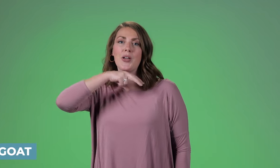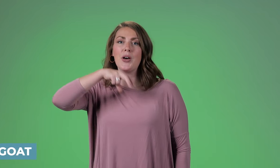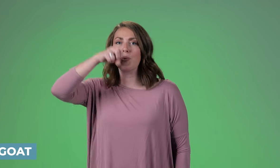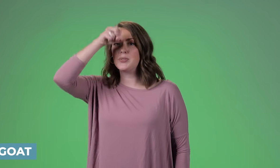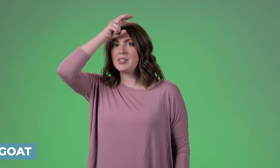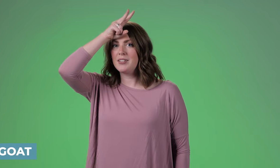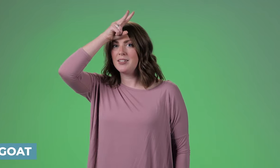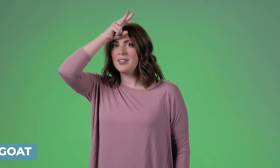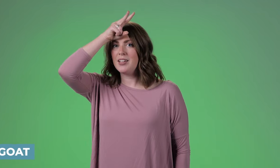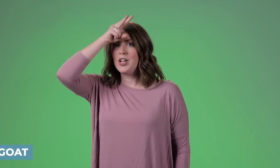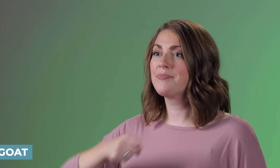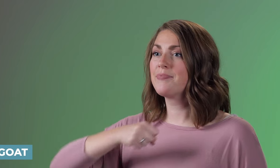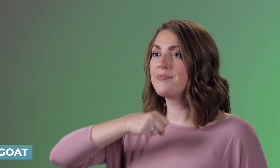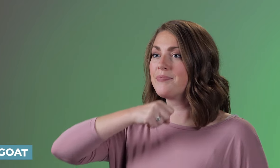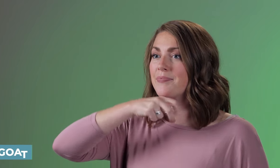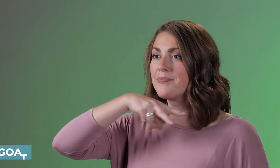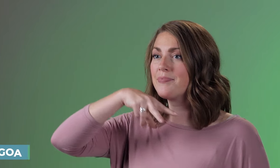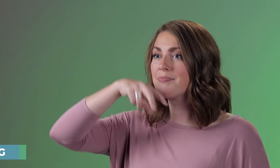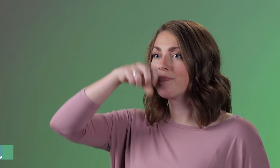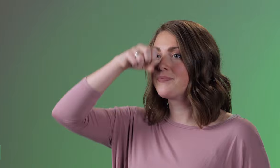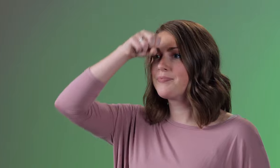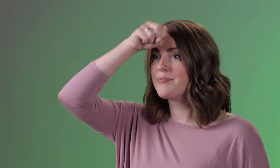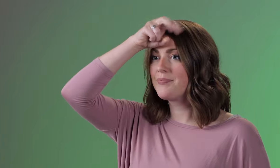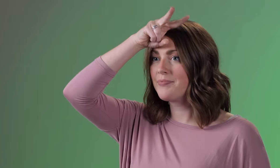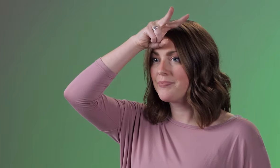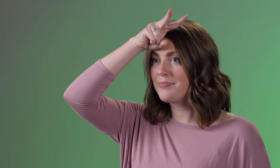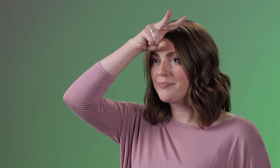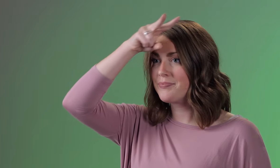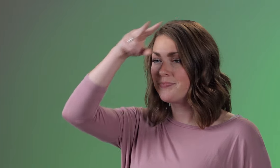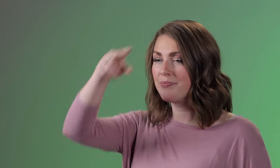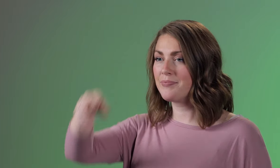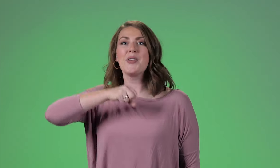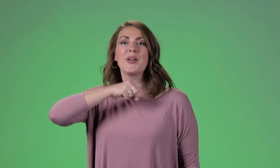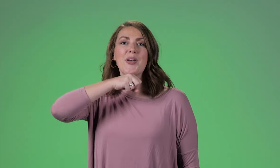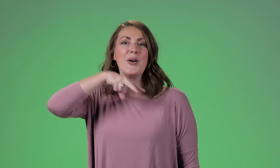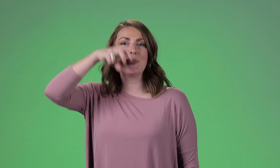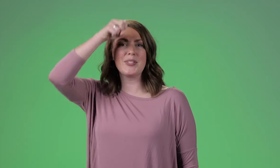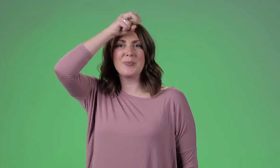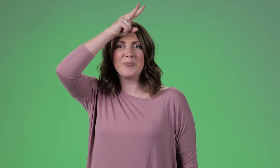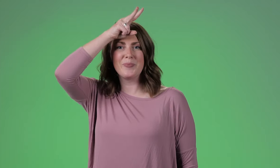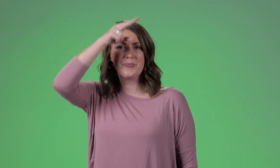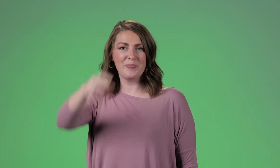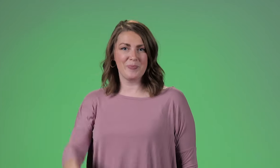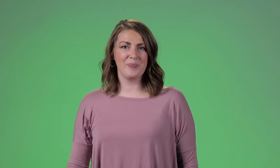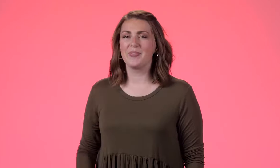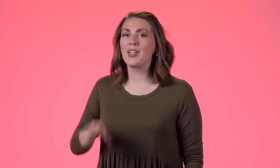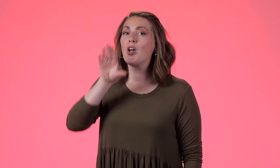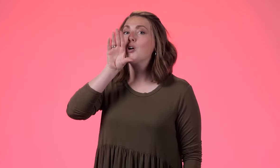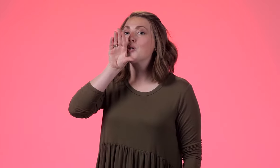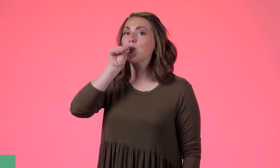goat', you're showing the little beard and the horns 'goat.' 'Goose,